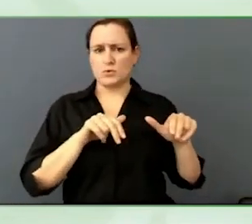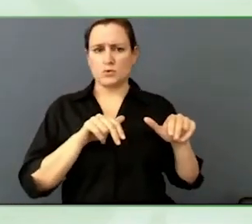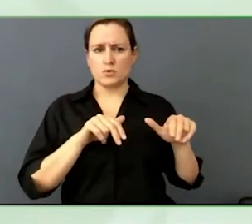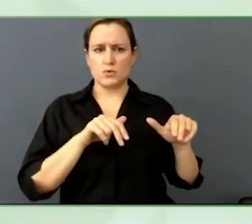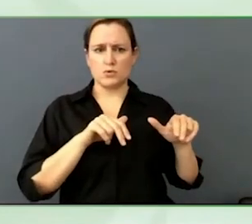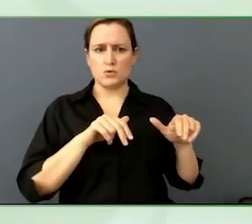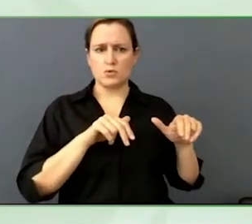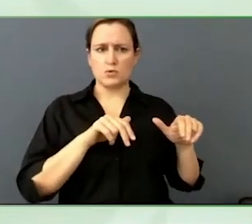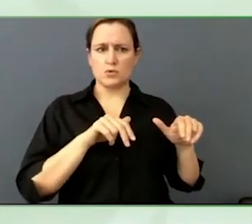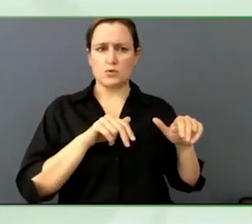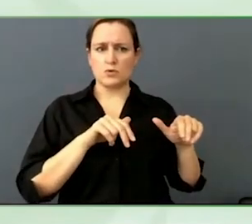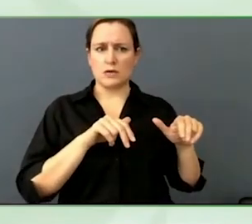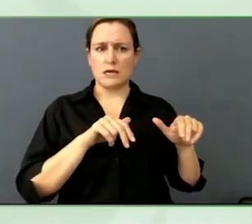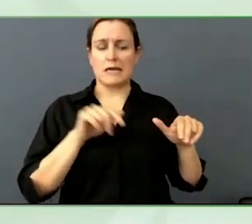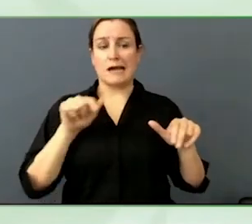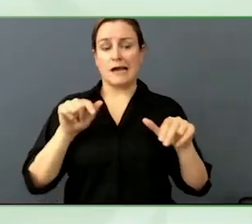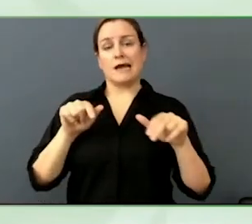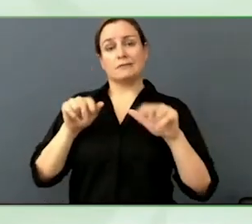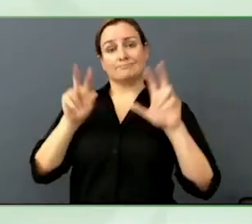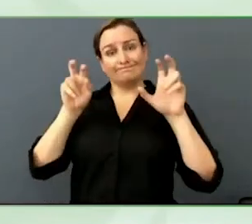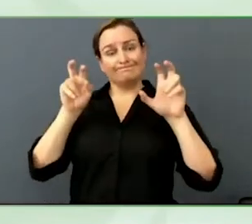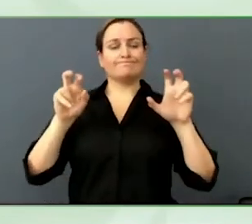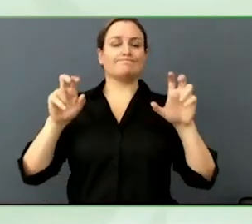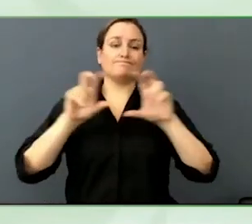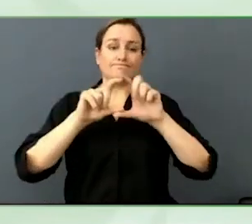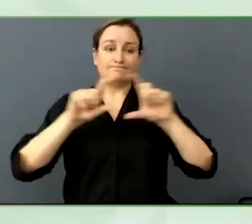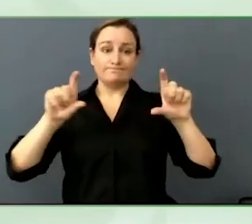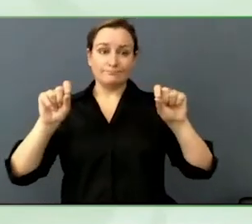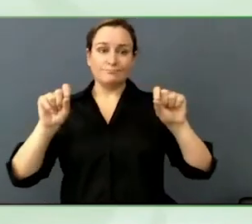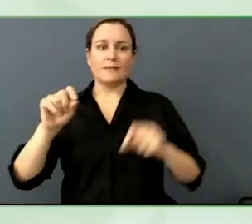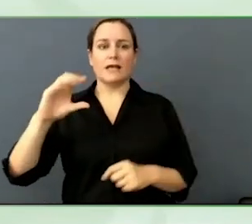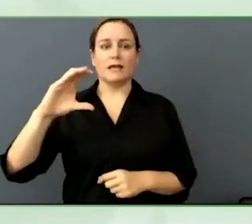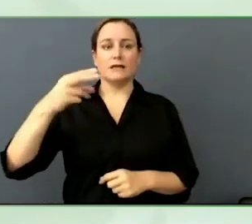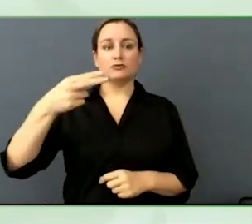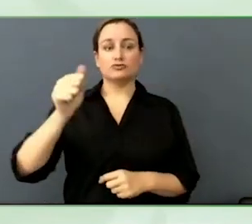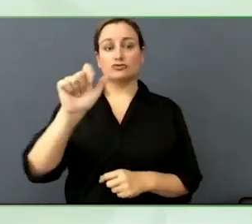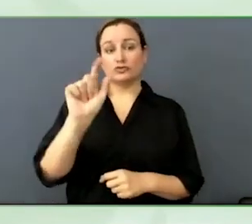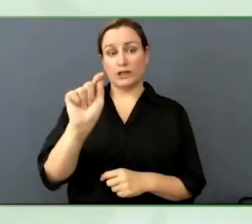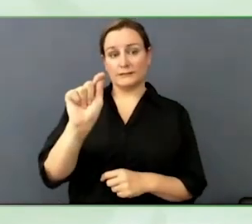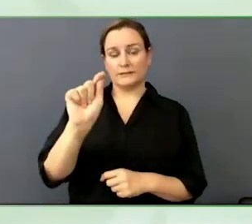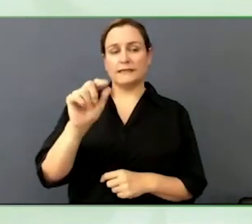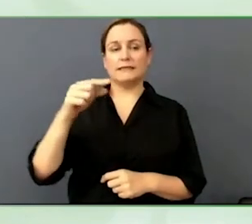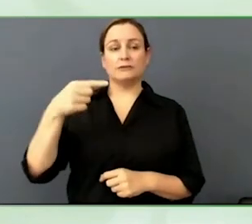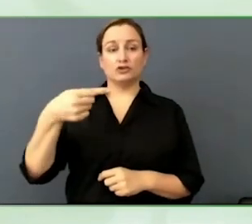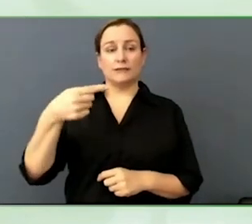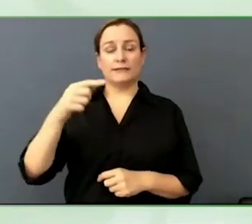I would not say that is necessarily a good thing either. It can be a really useful tool if you know how to use it.